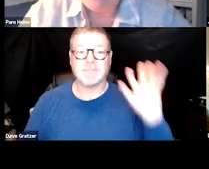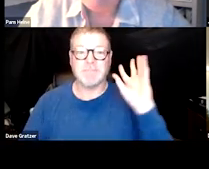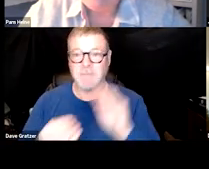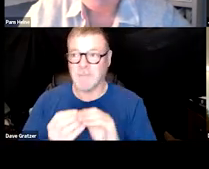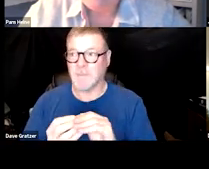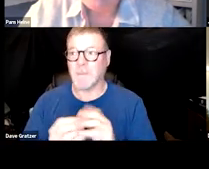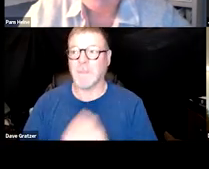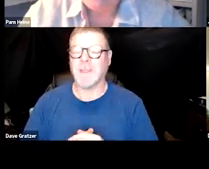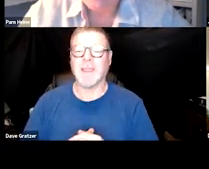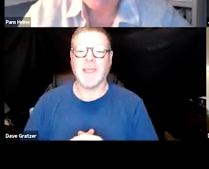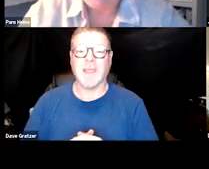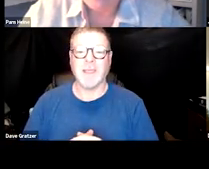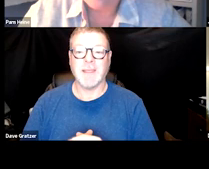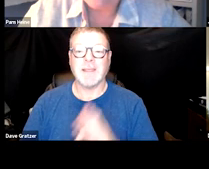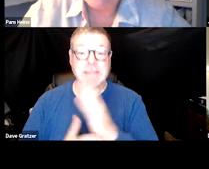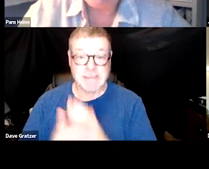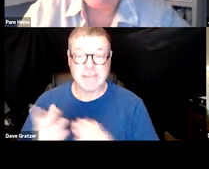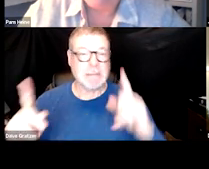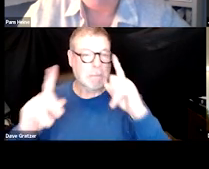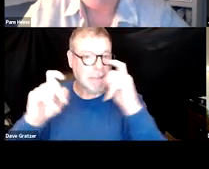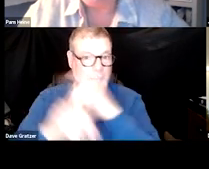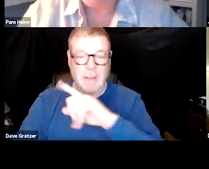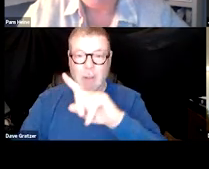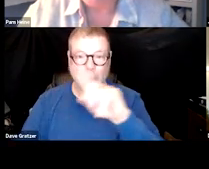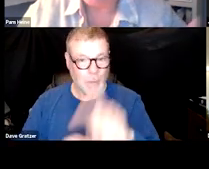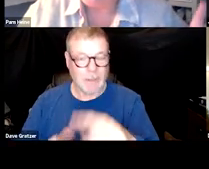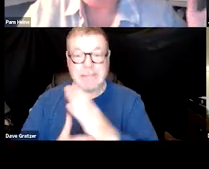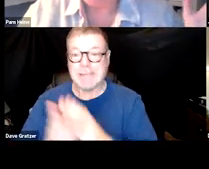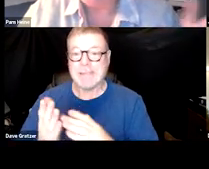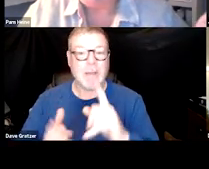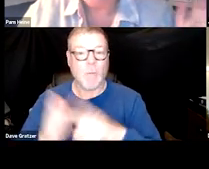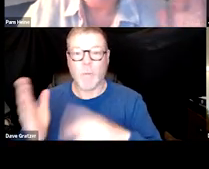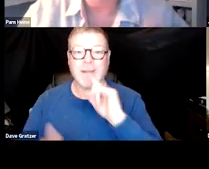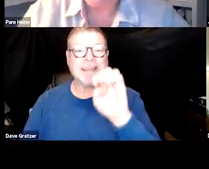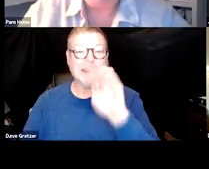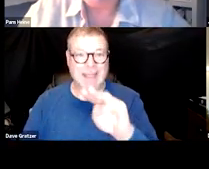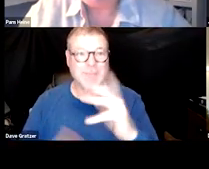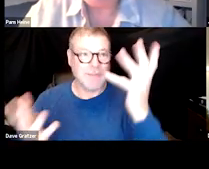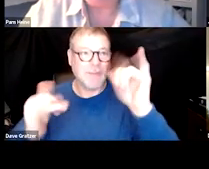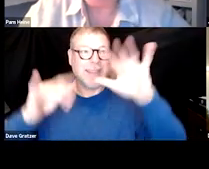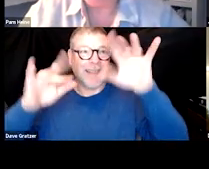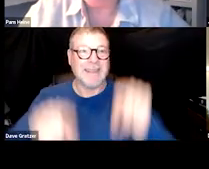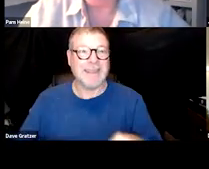Some are quite complex. Some are asking what's an EM? So here it is. It's an emergency,